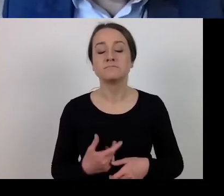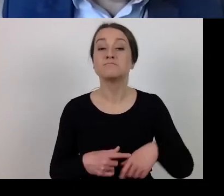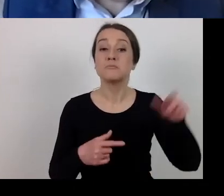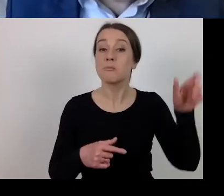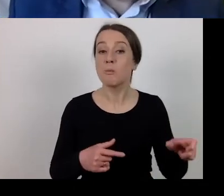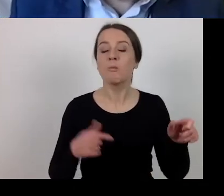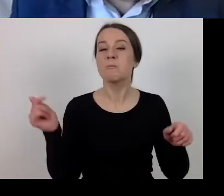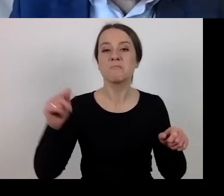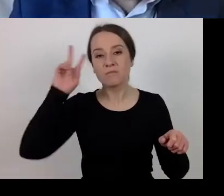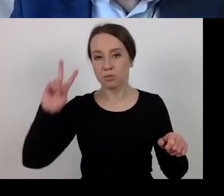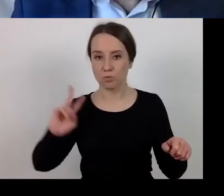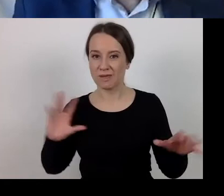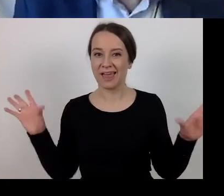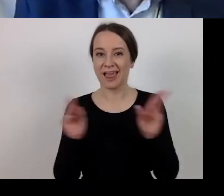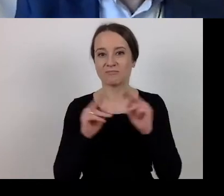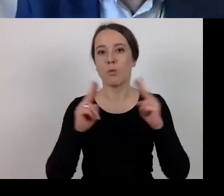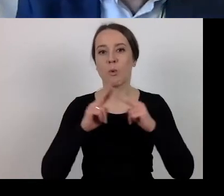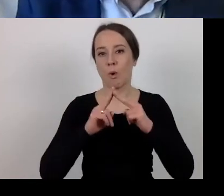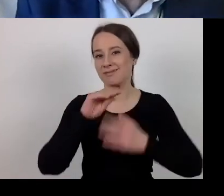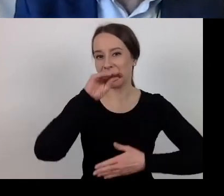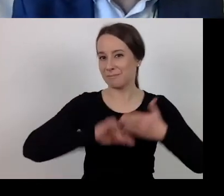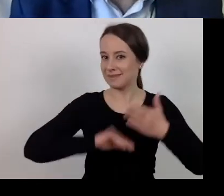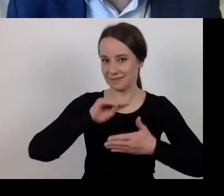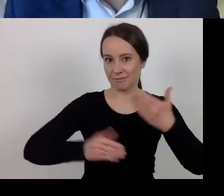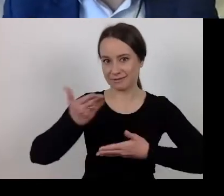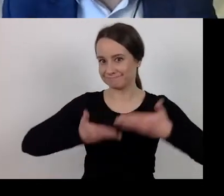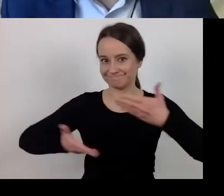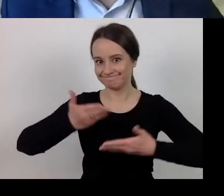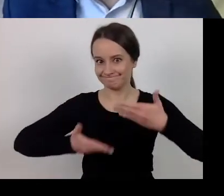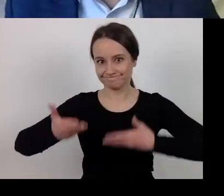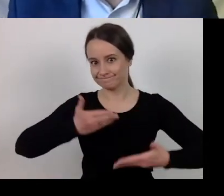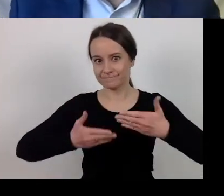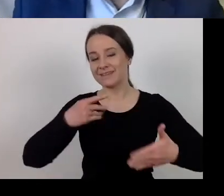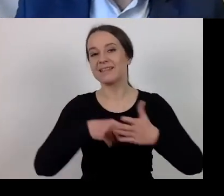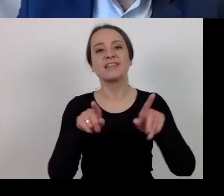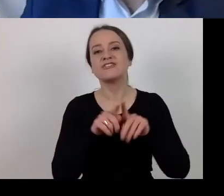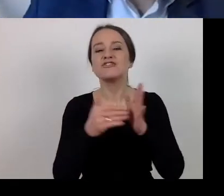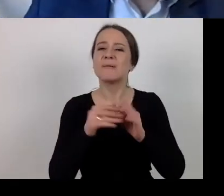There is also the issue of appropriate justification